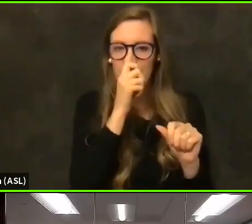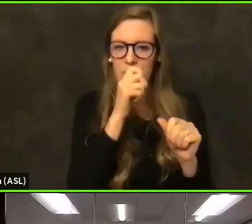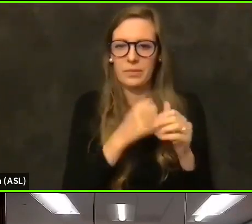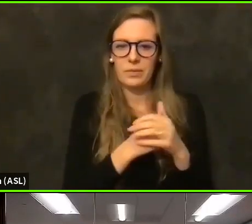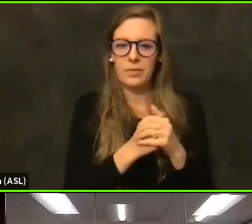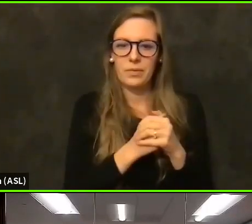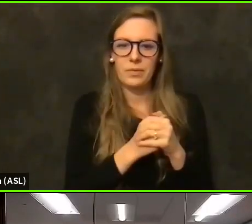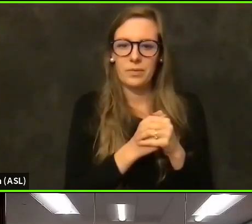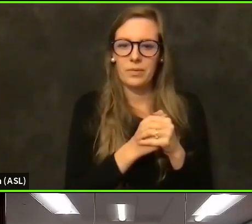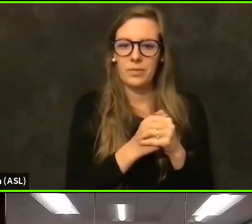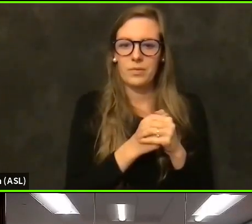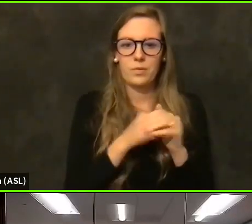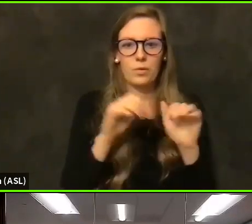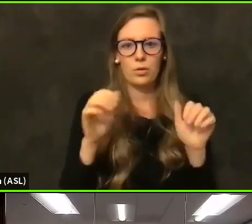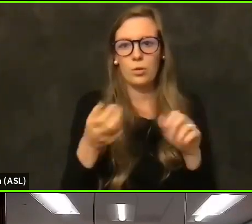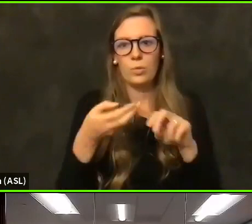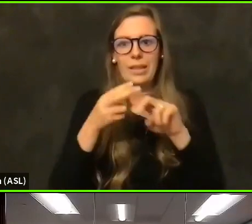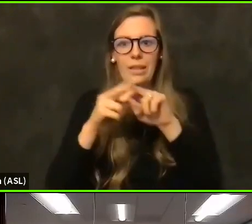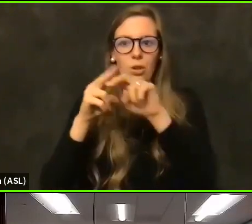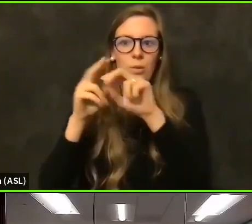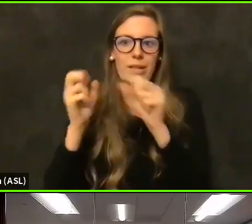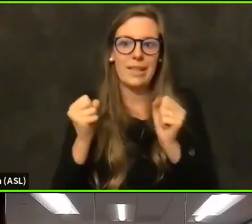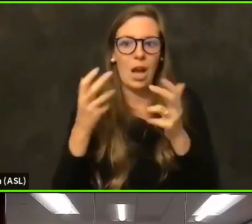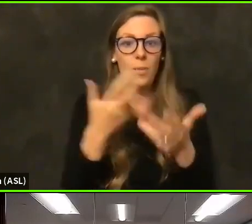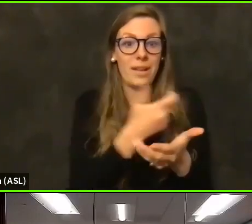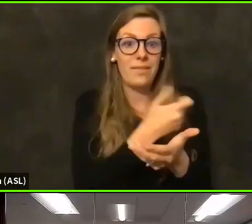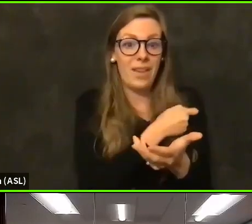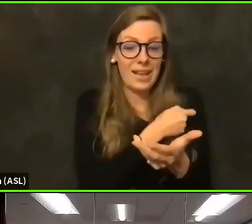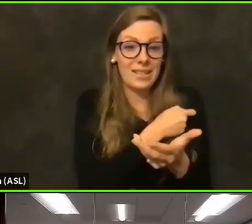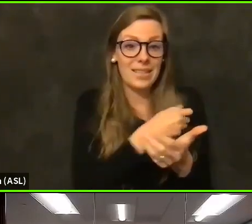the number of vaccinations being given to our patient population.